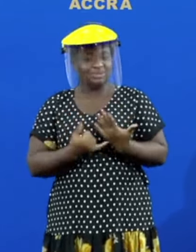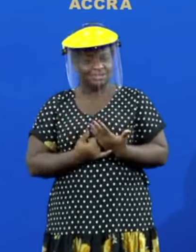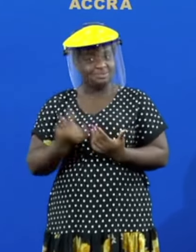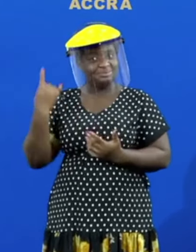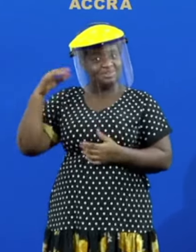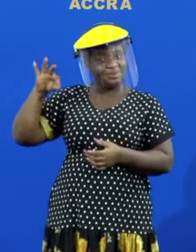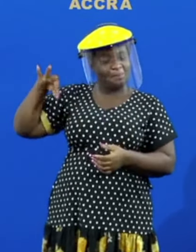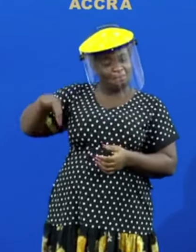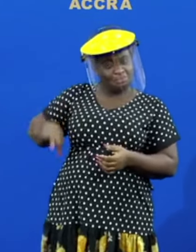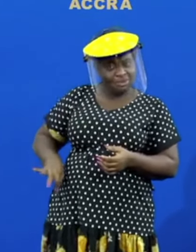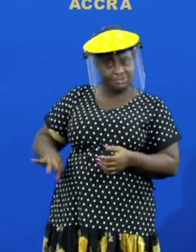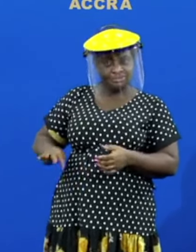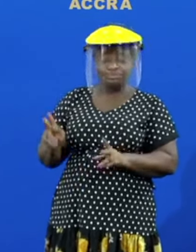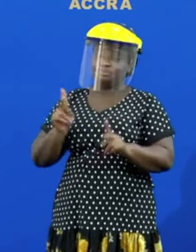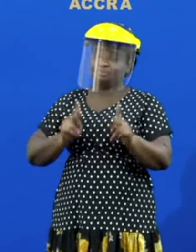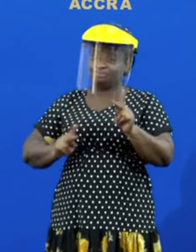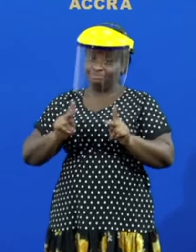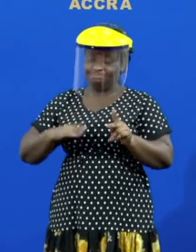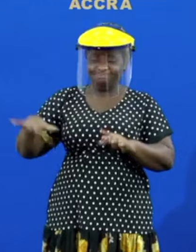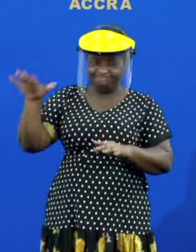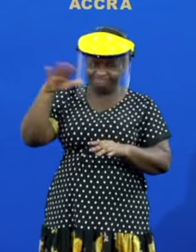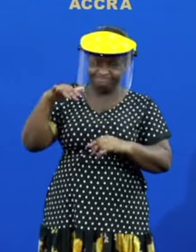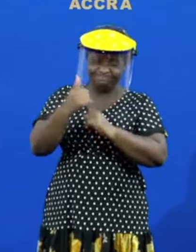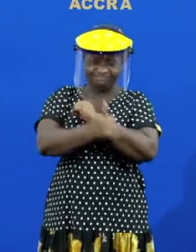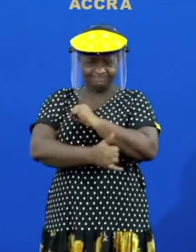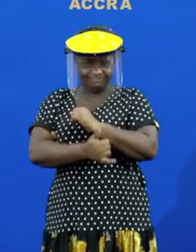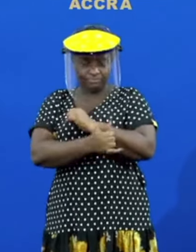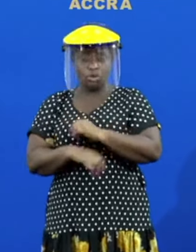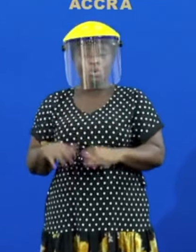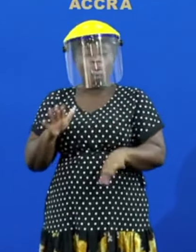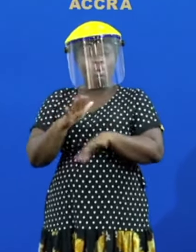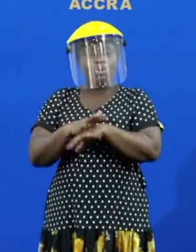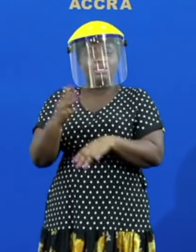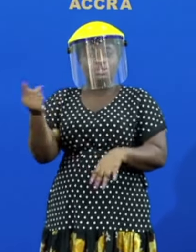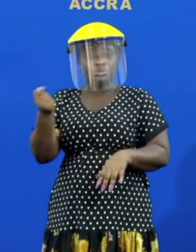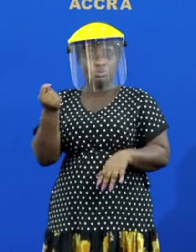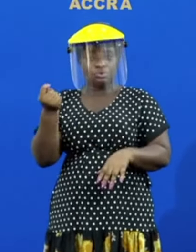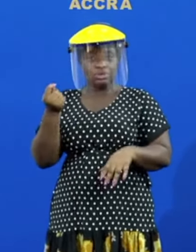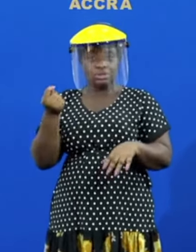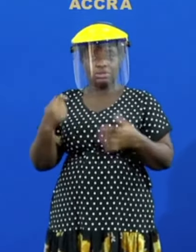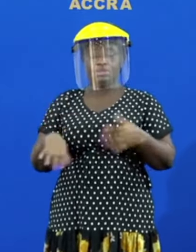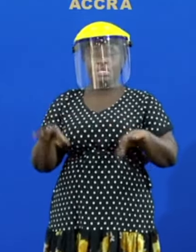of our people across the country on tuesday president akuffwad will observe the commencement